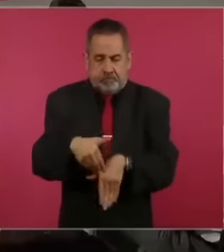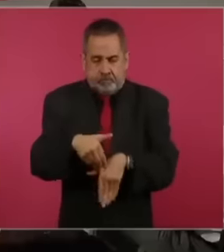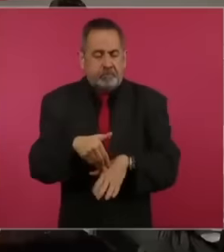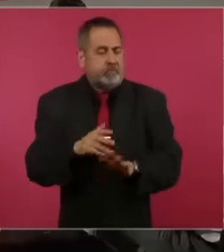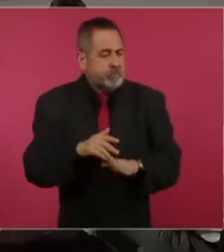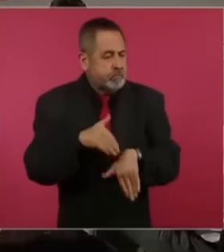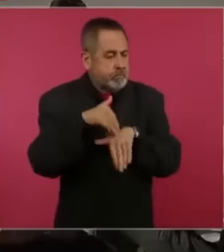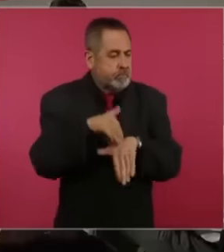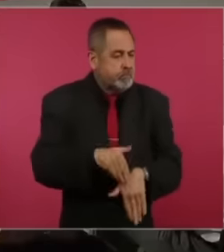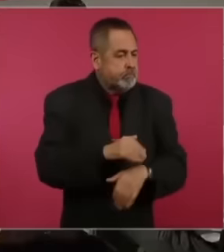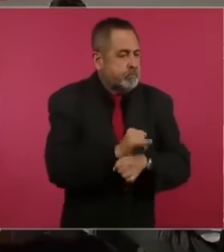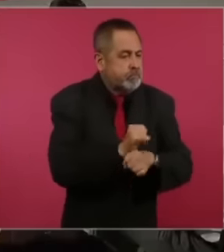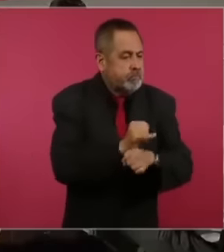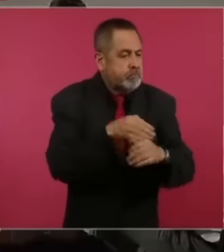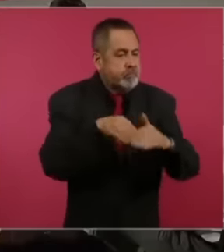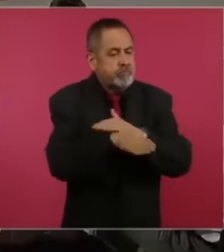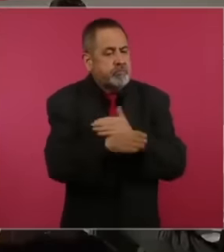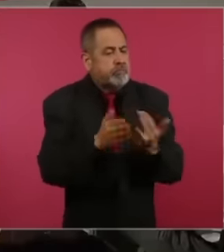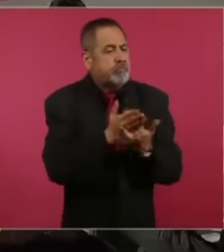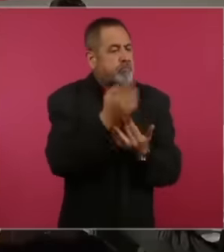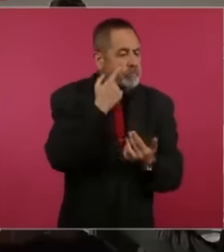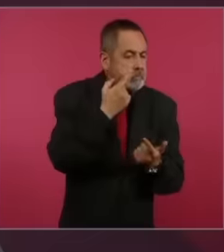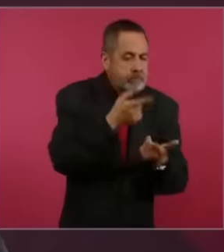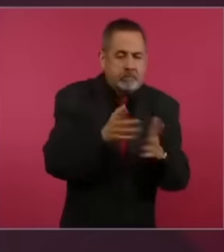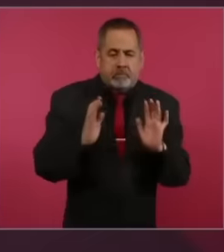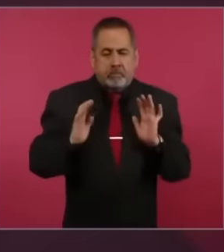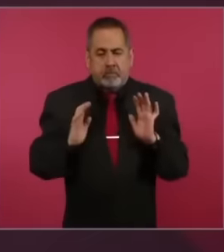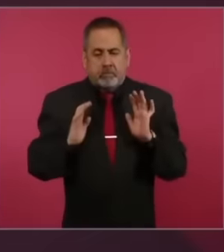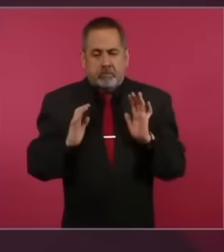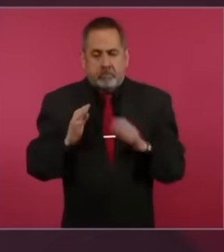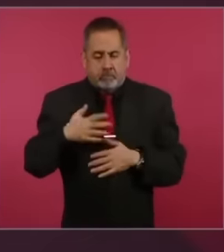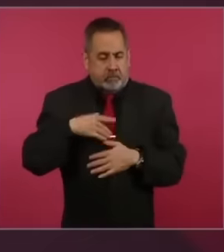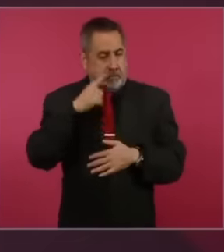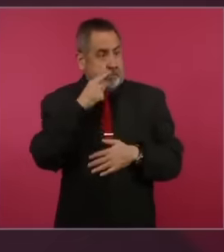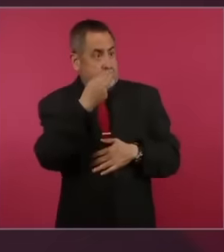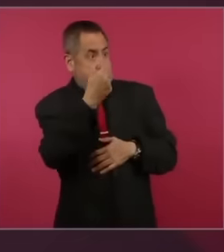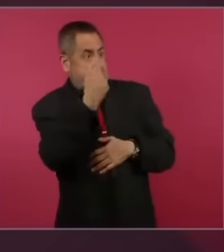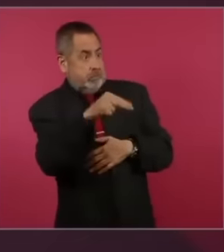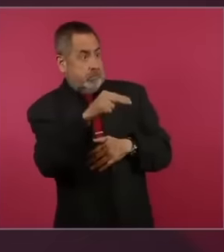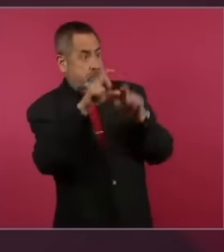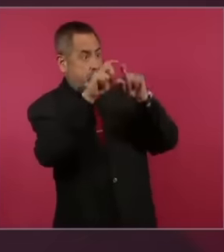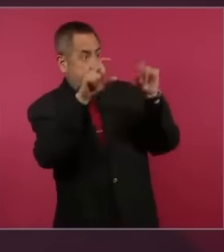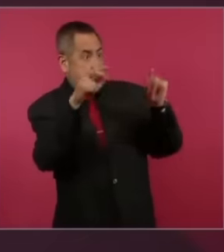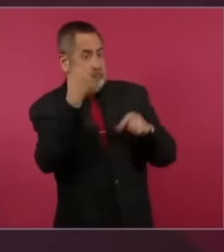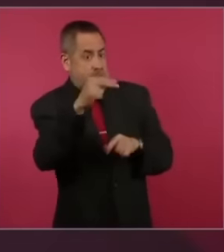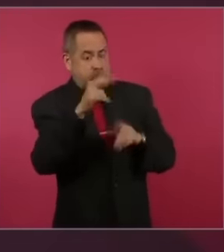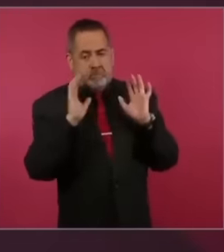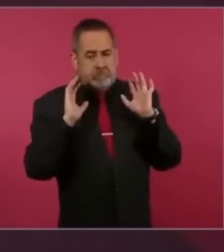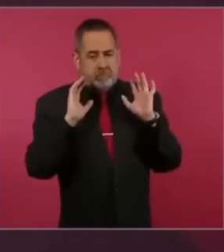As we already mentioned, we do not see names of people, we do not see names of companies, we only